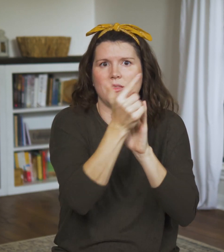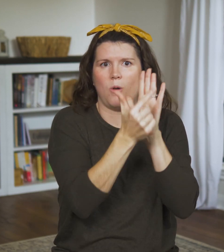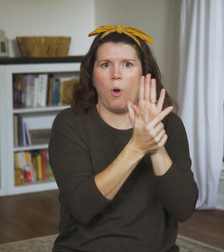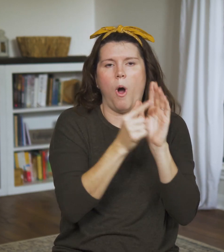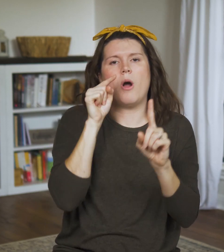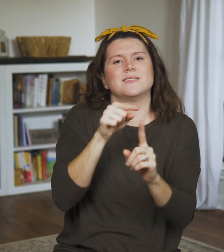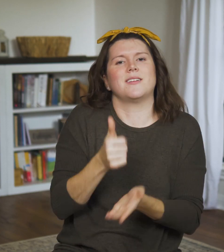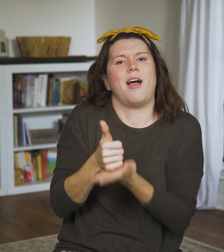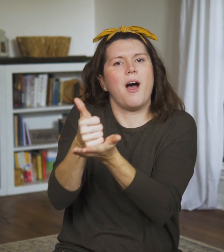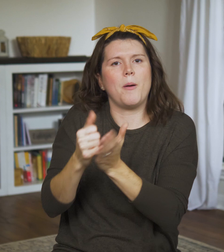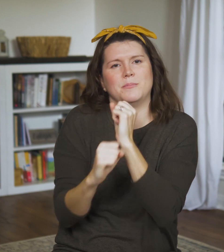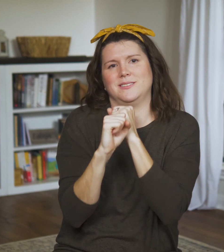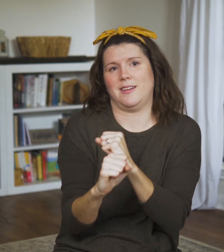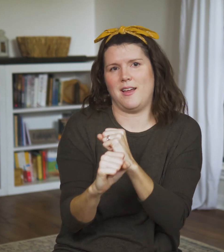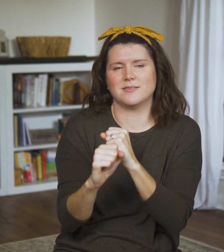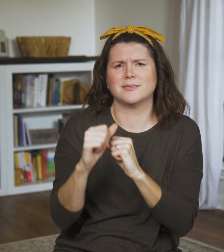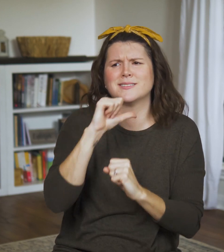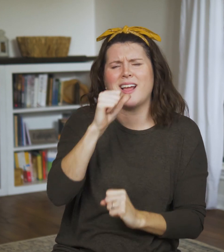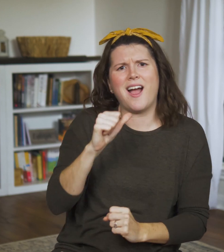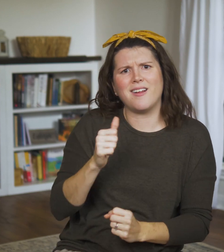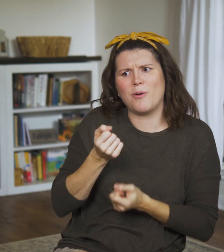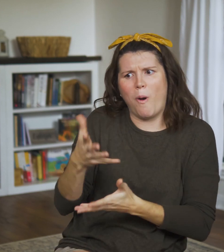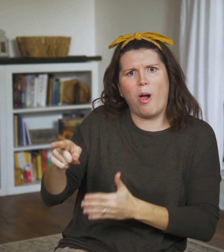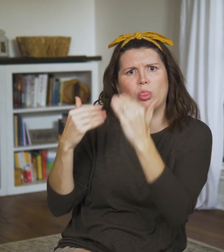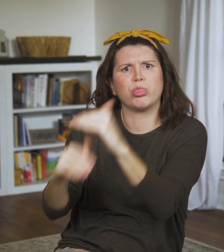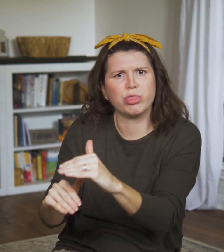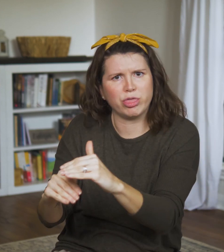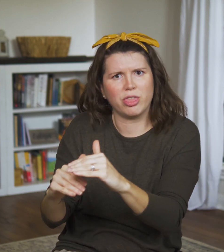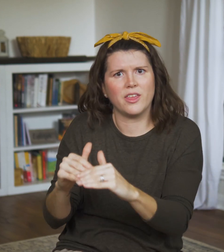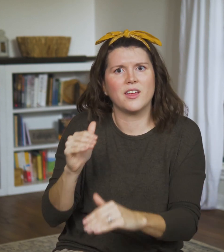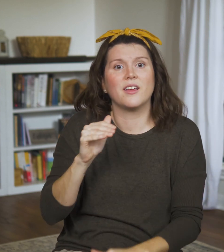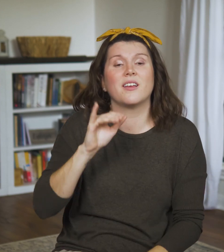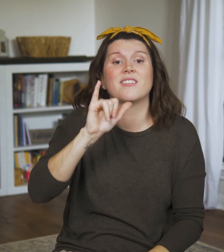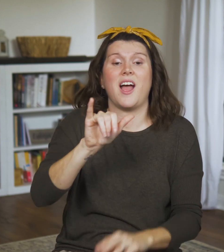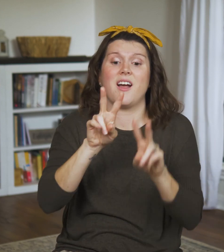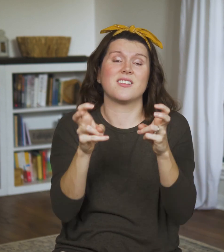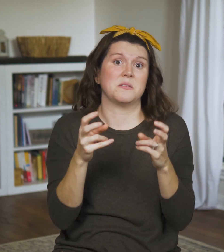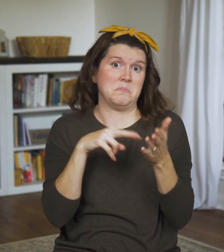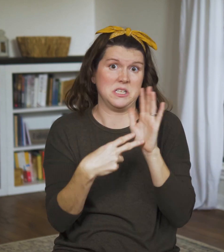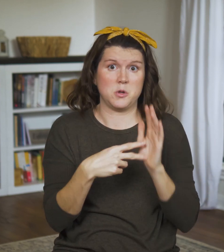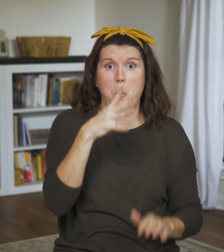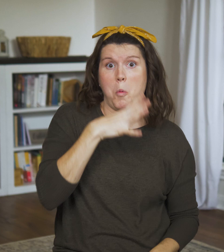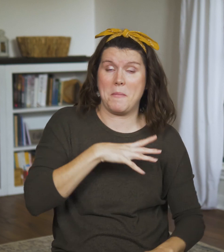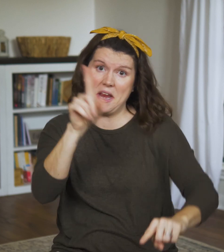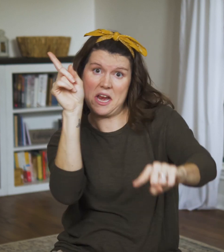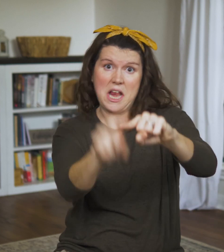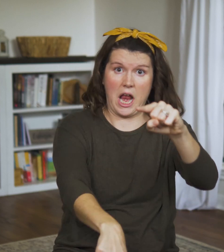of financial value, and it was a vow on their life.